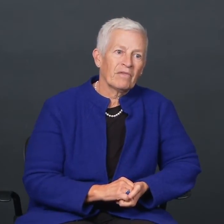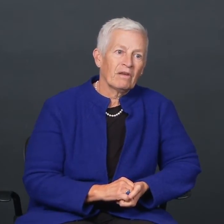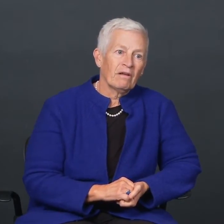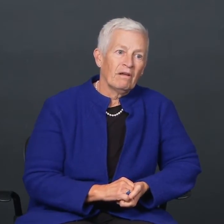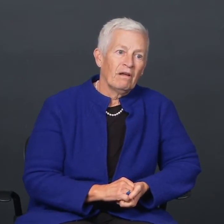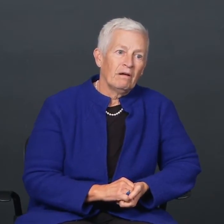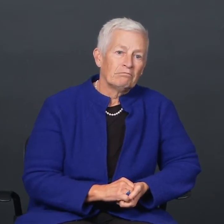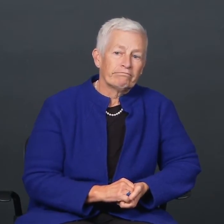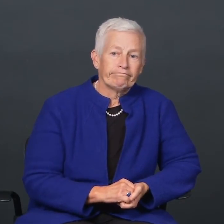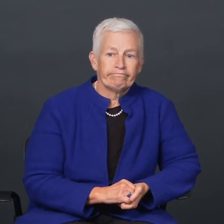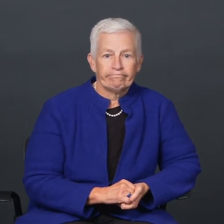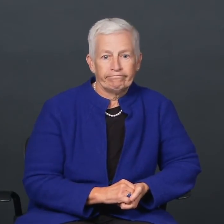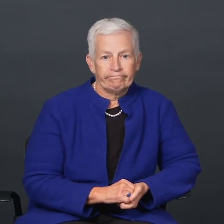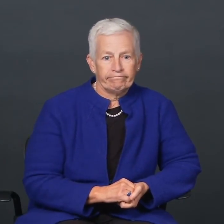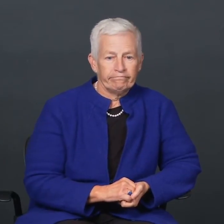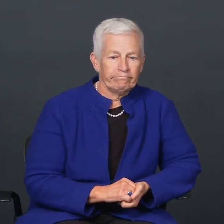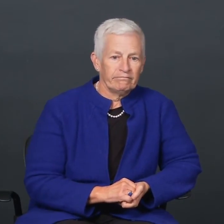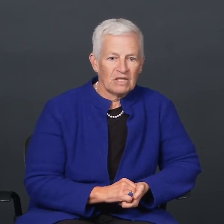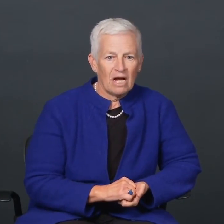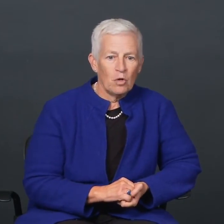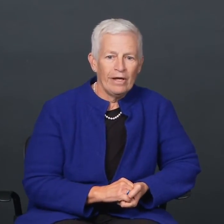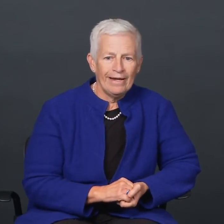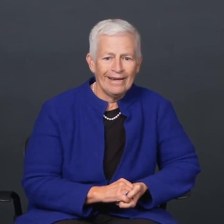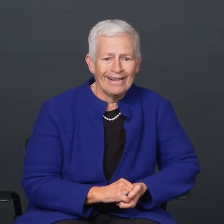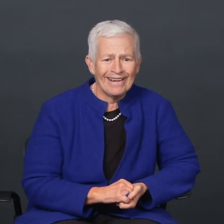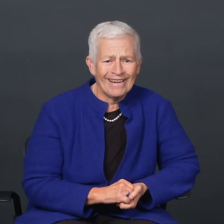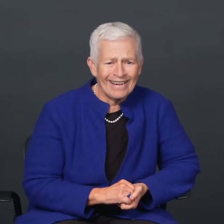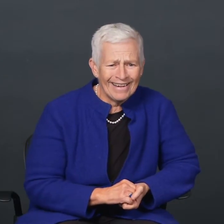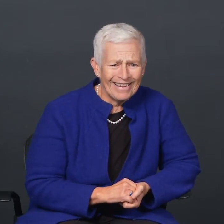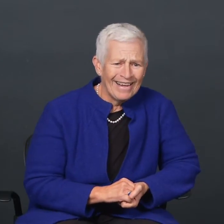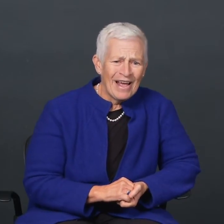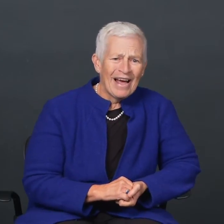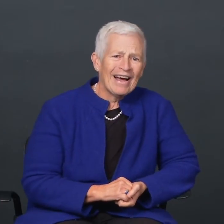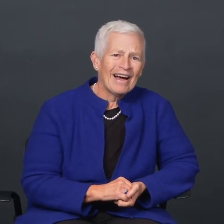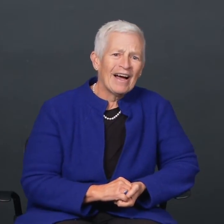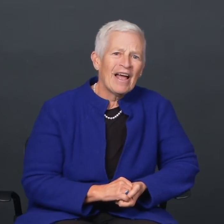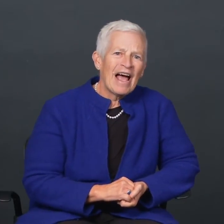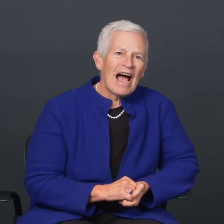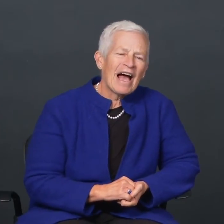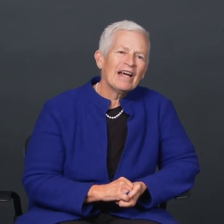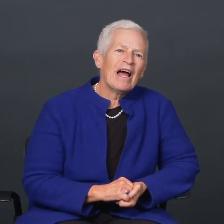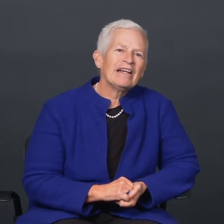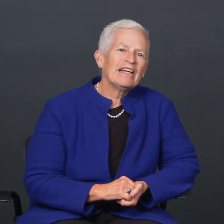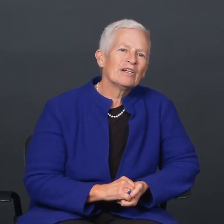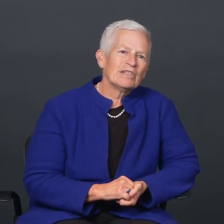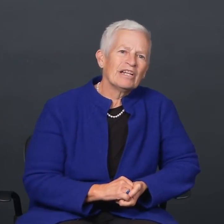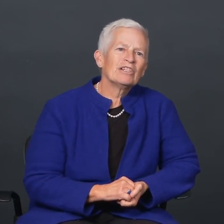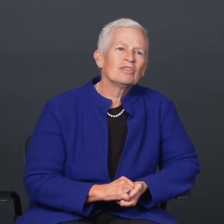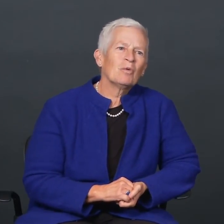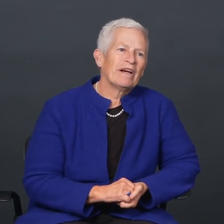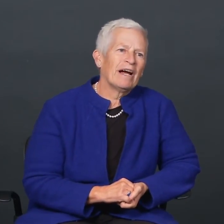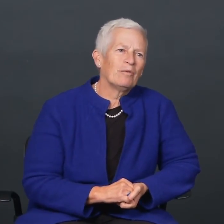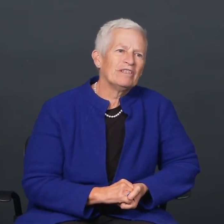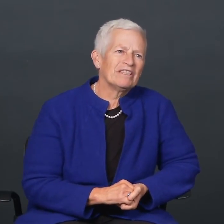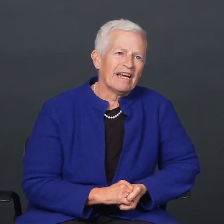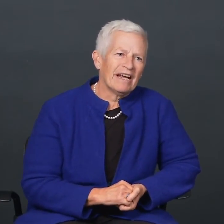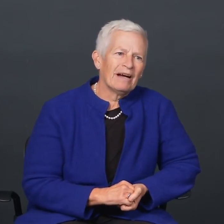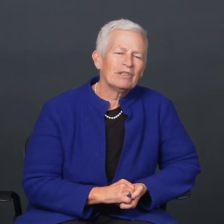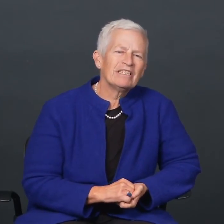your other scholarly work? Dr. Selfe: Here's what I would say, I would